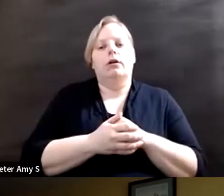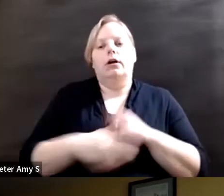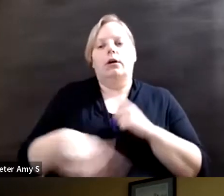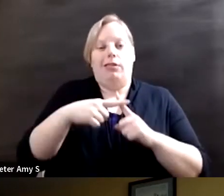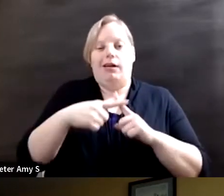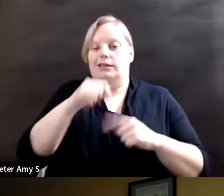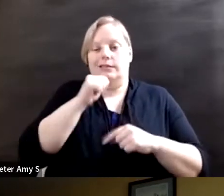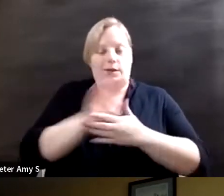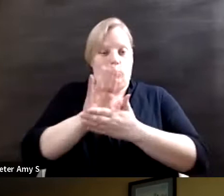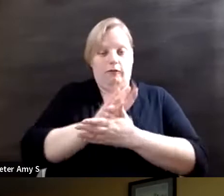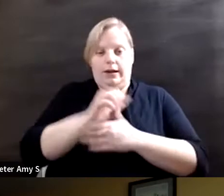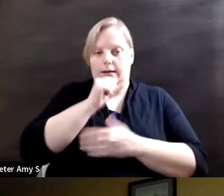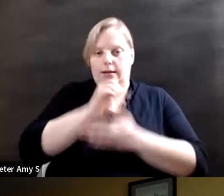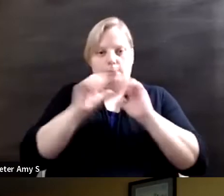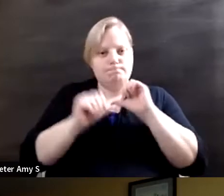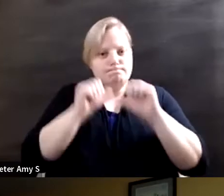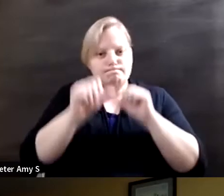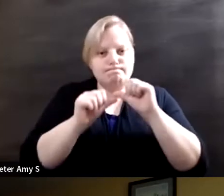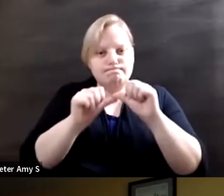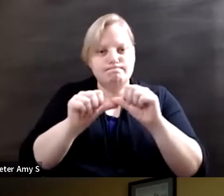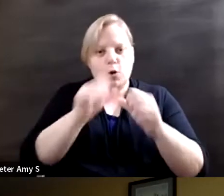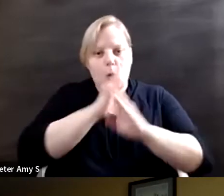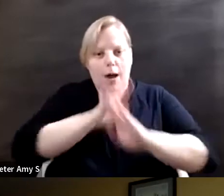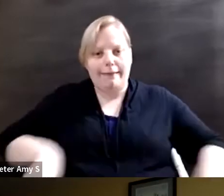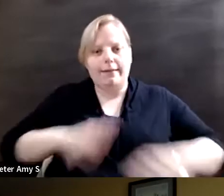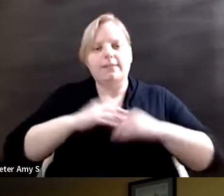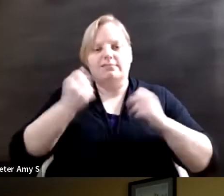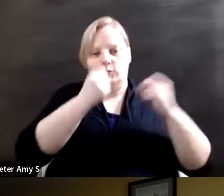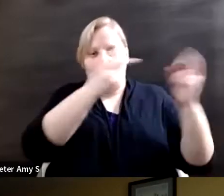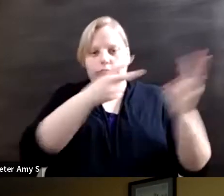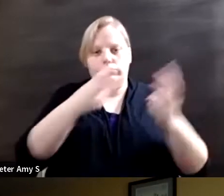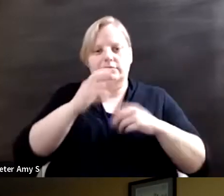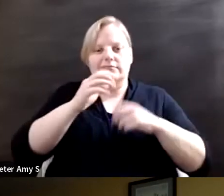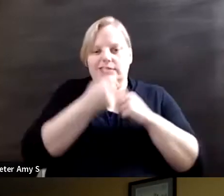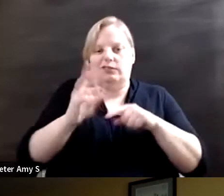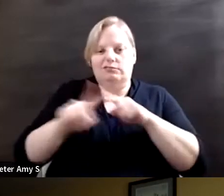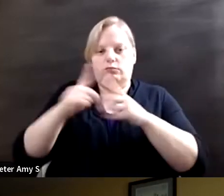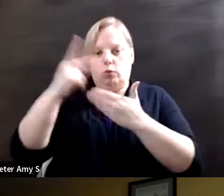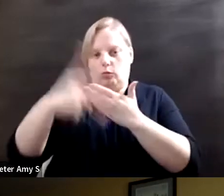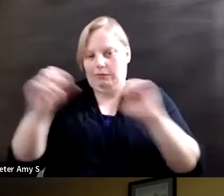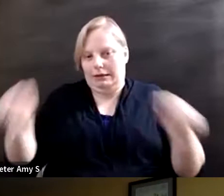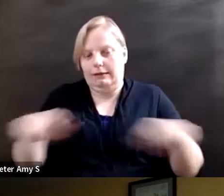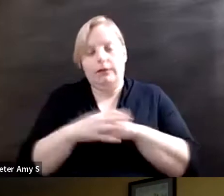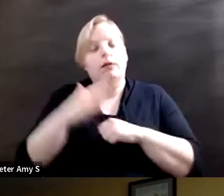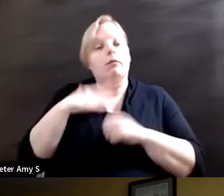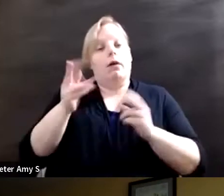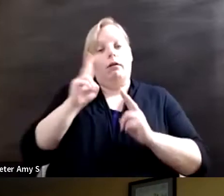is streaming on several platforms. It's my privilege today to introduce the speakers,